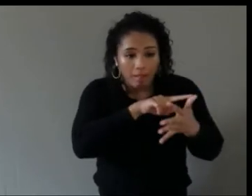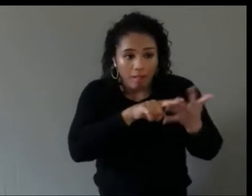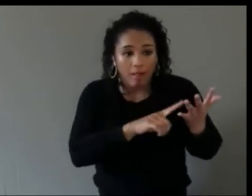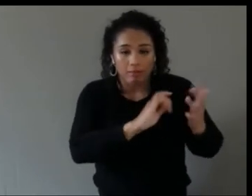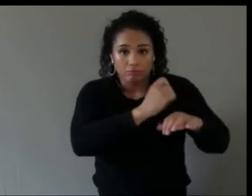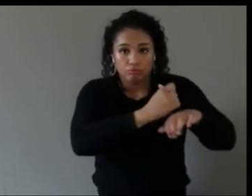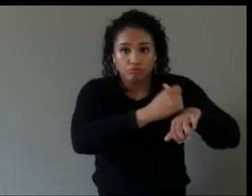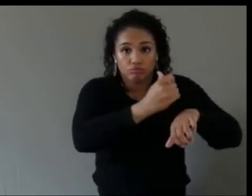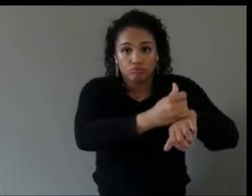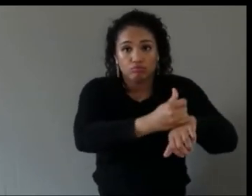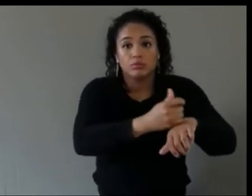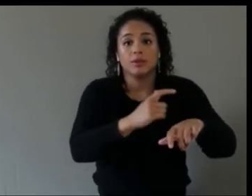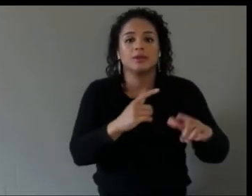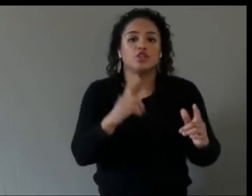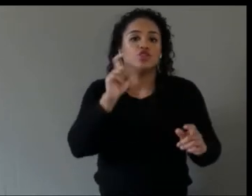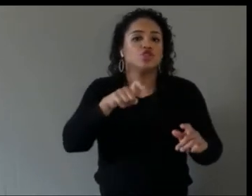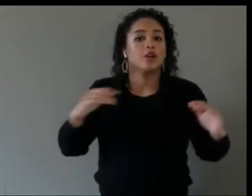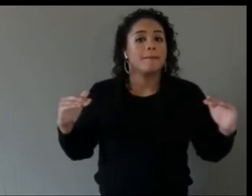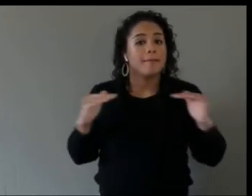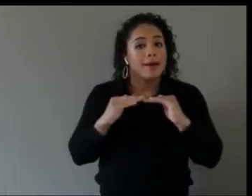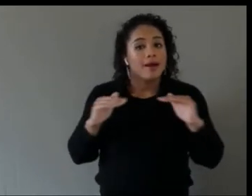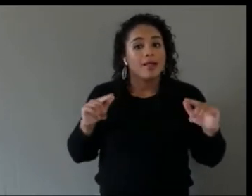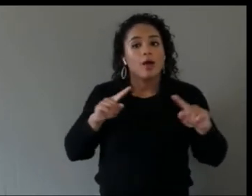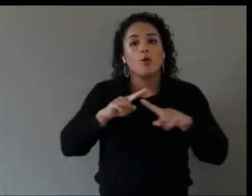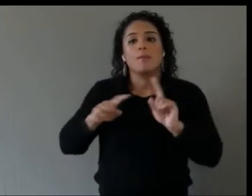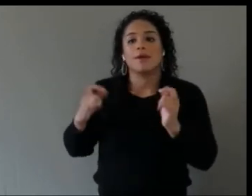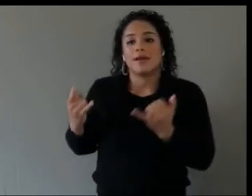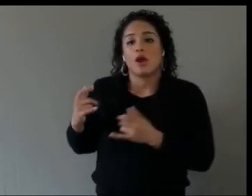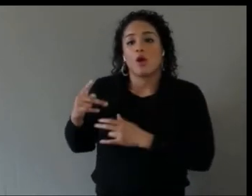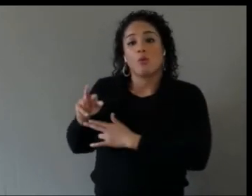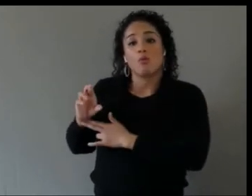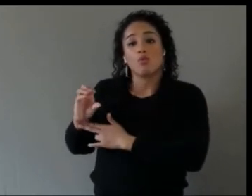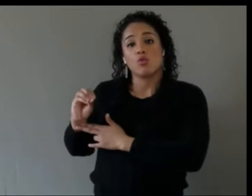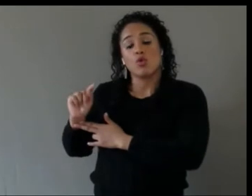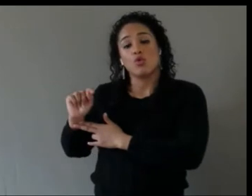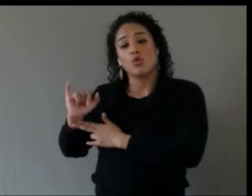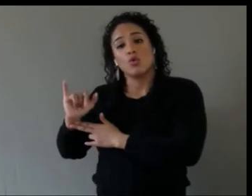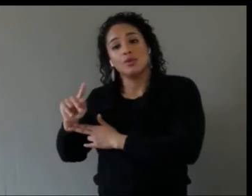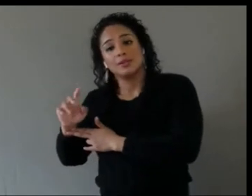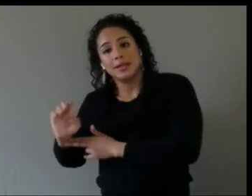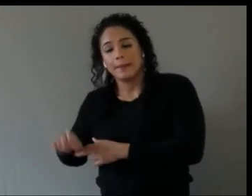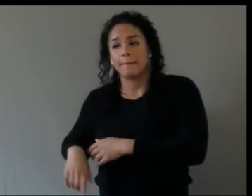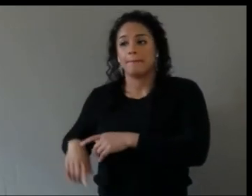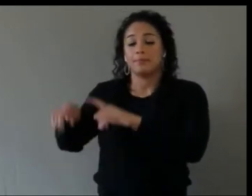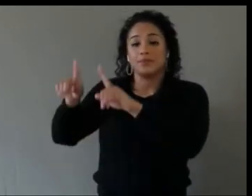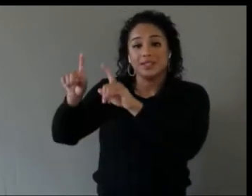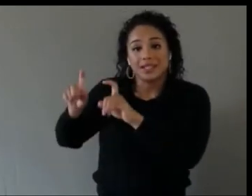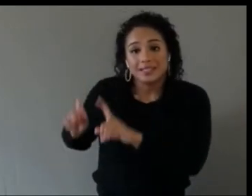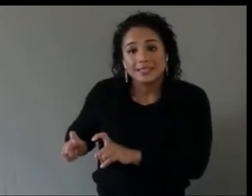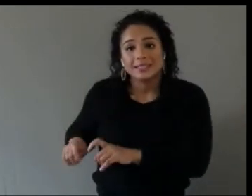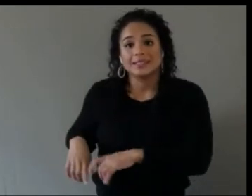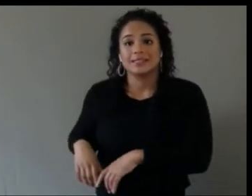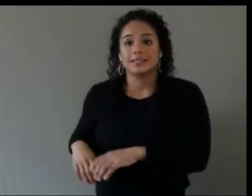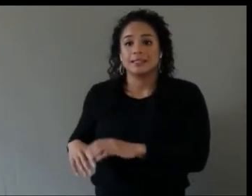Just prototyping, testing, iterating, and when I say testing if you can bring those people from